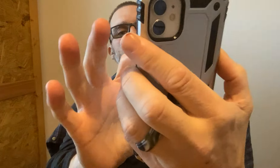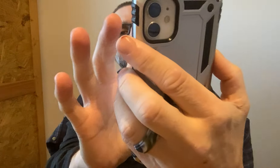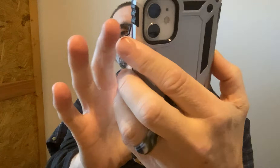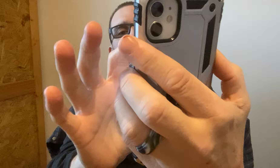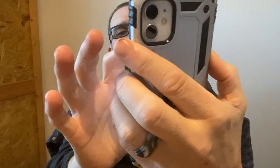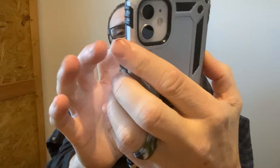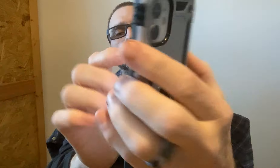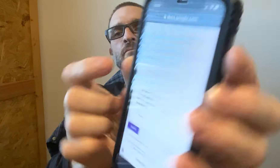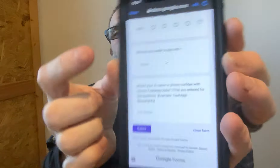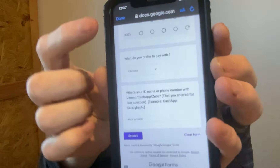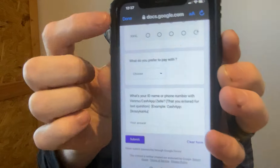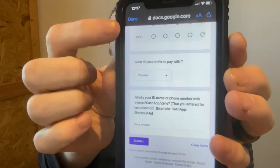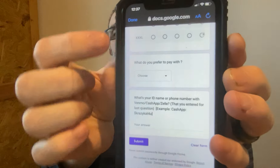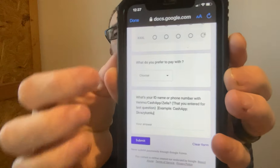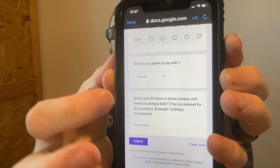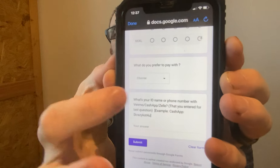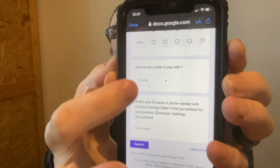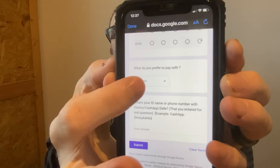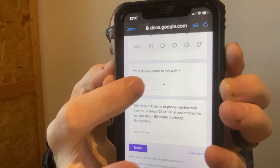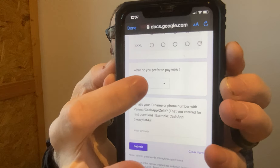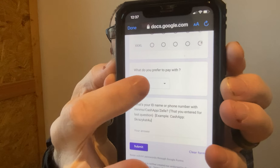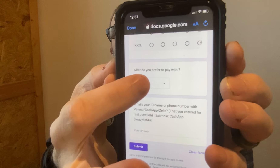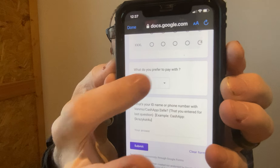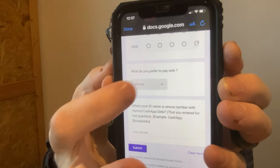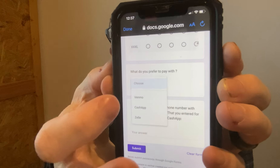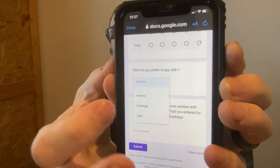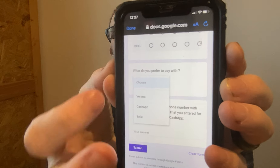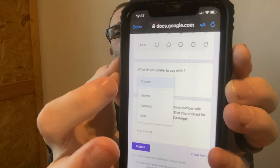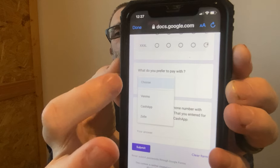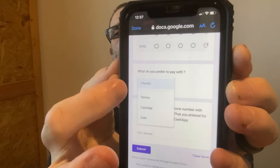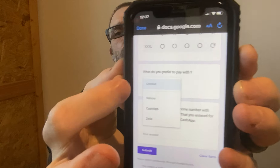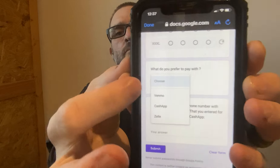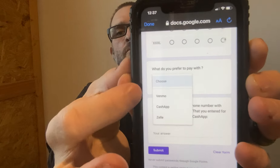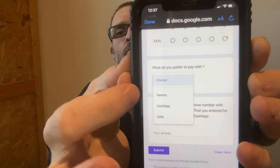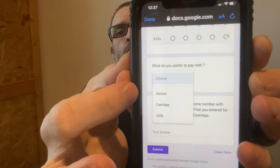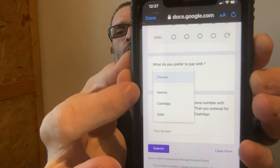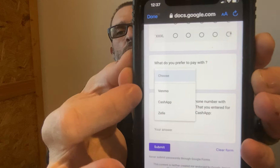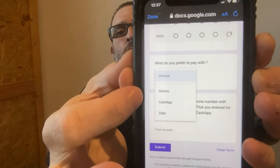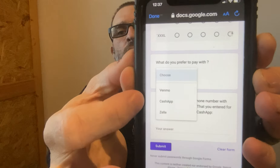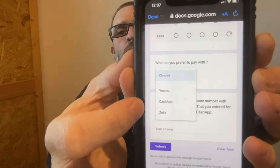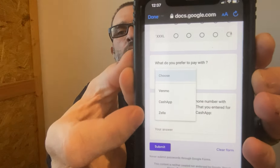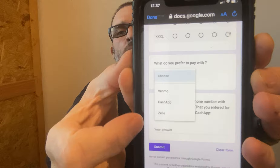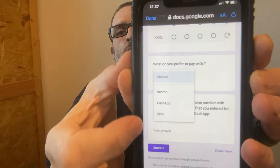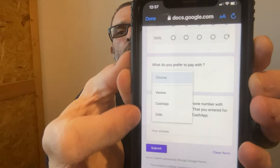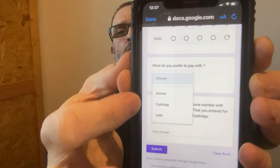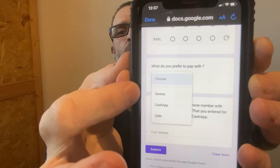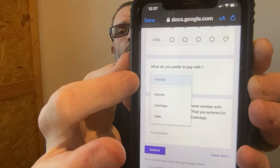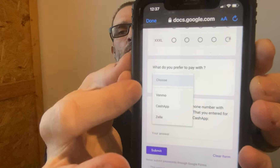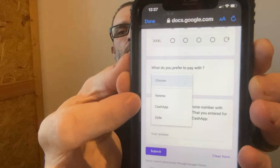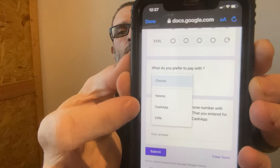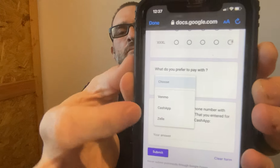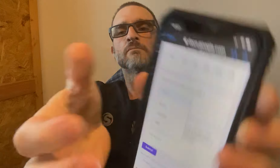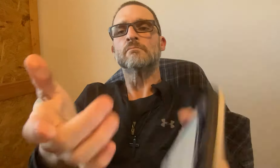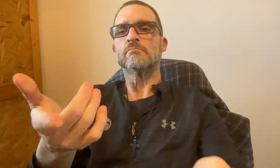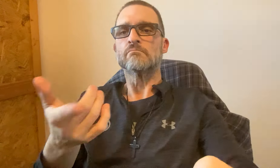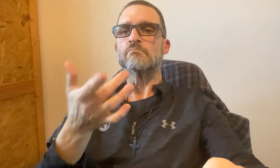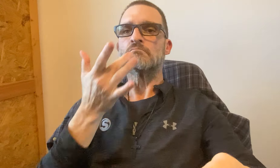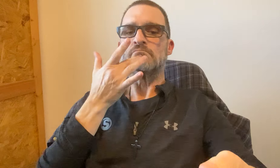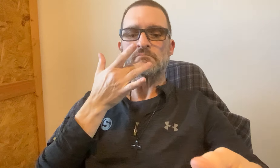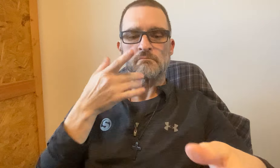There's the option for payment : Venmo, CashApp, Zelle